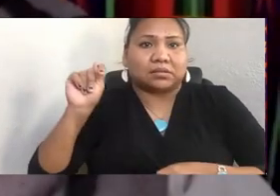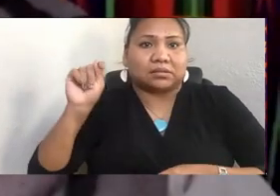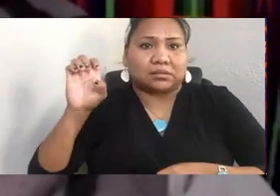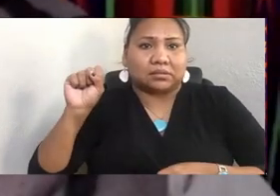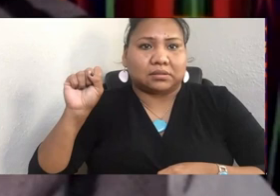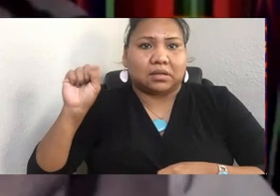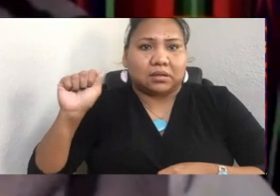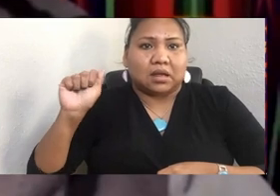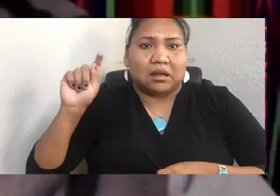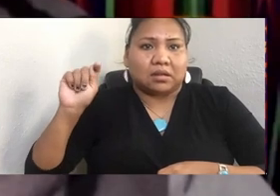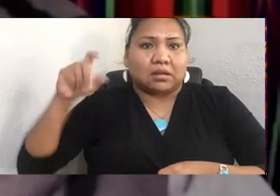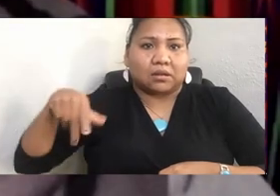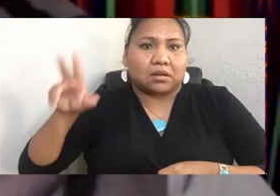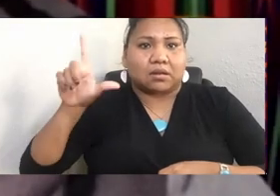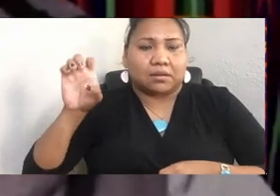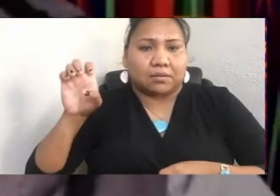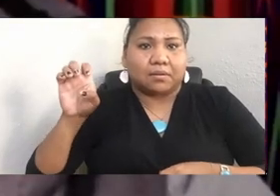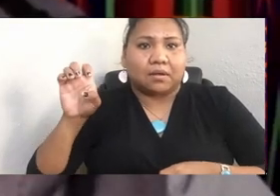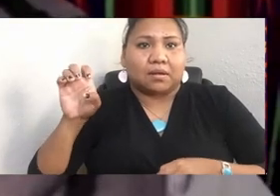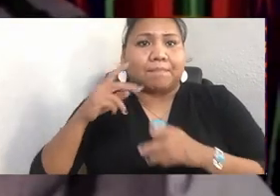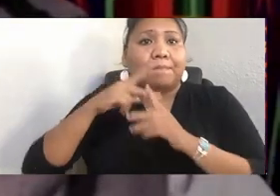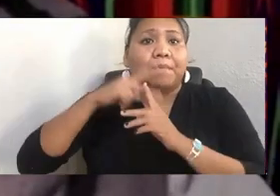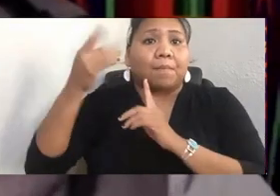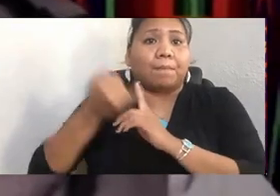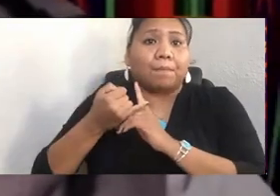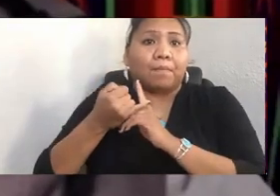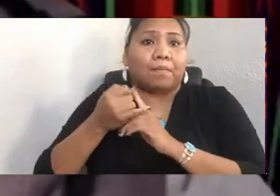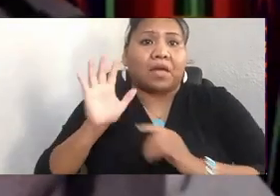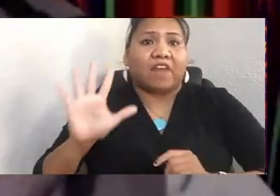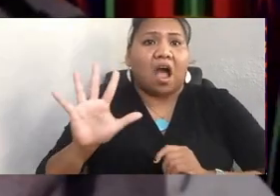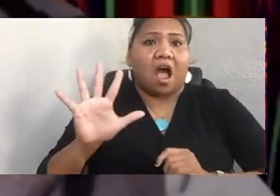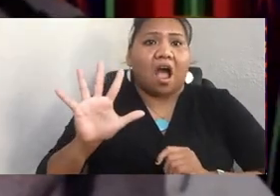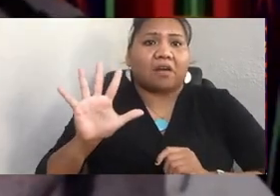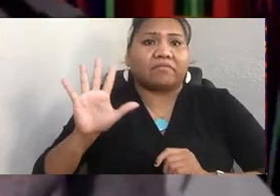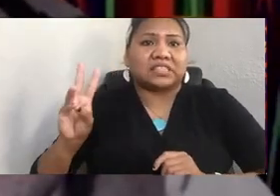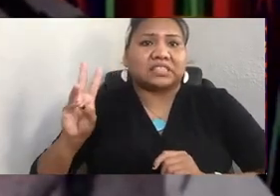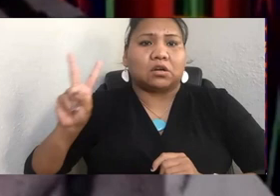of "Project 562," a documentary project dedicated to changing